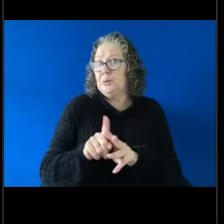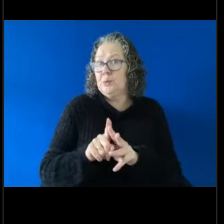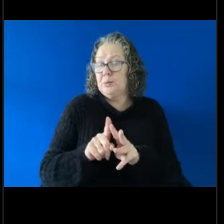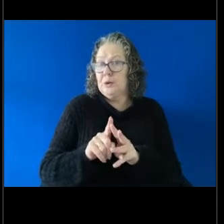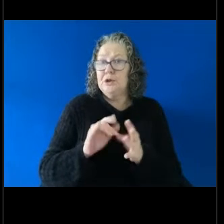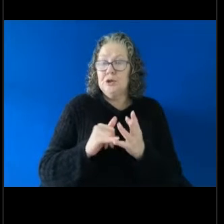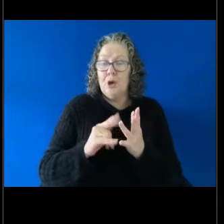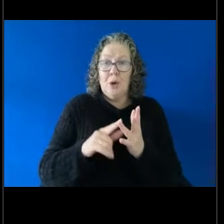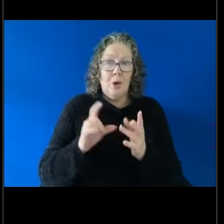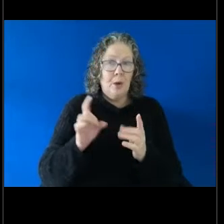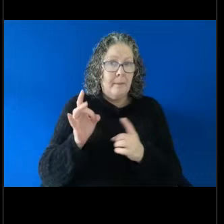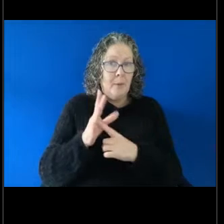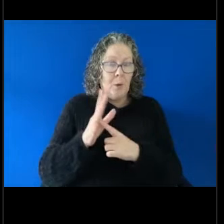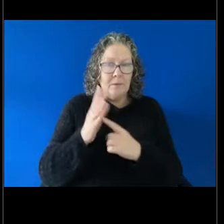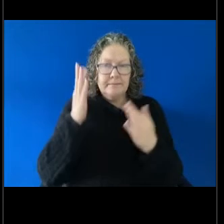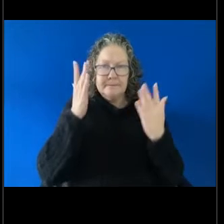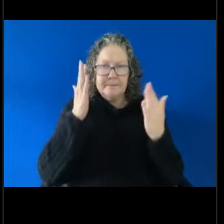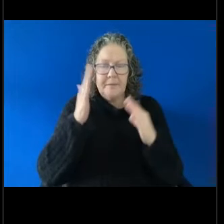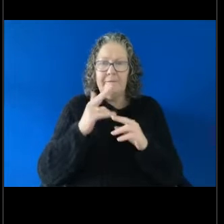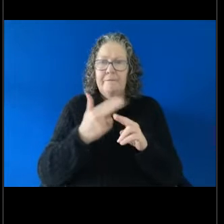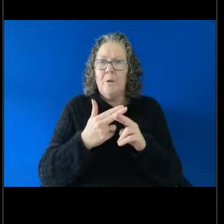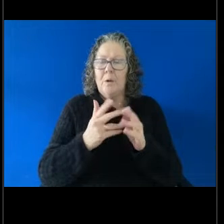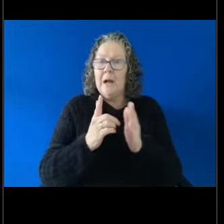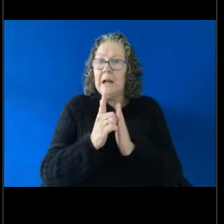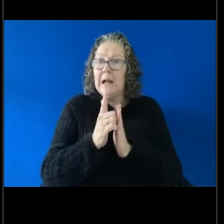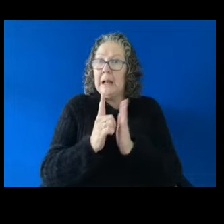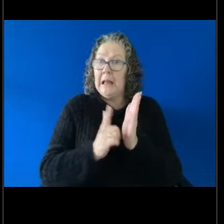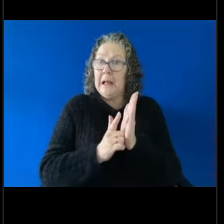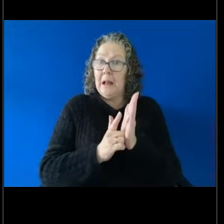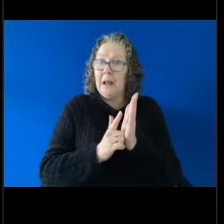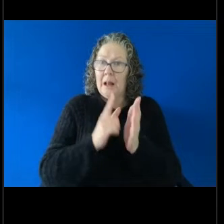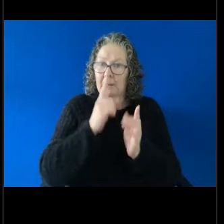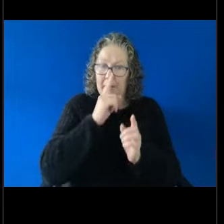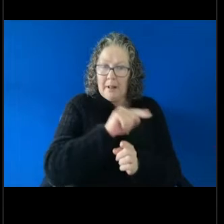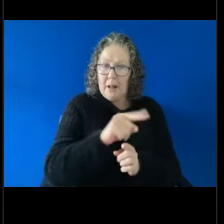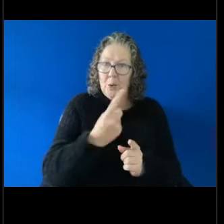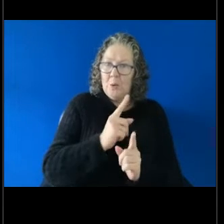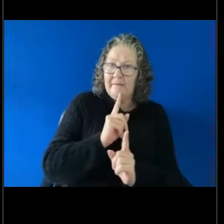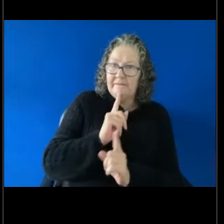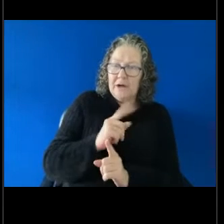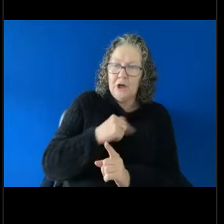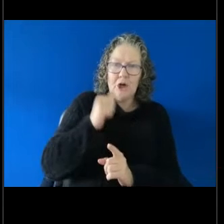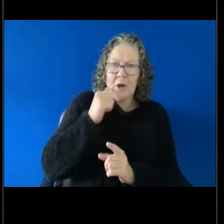for legal advisers, and I know there are a few solicitors who have registered today,